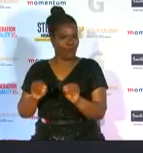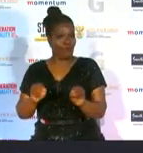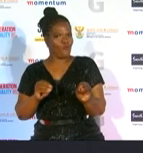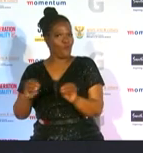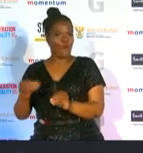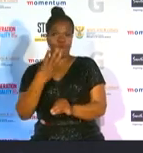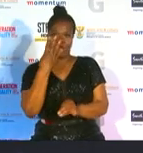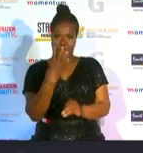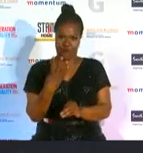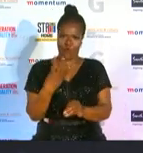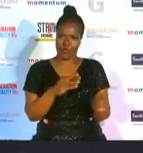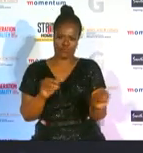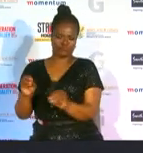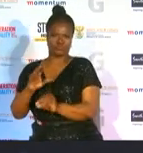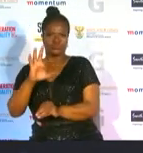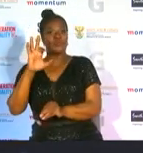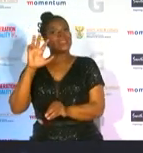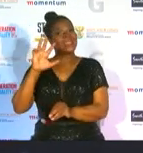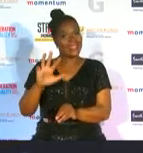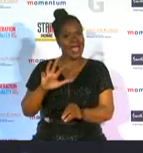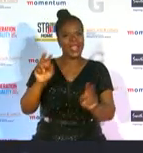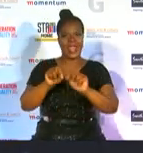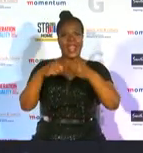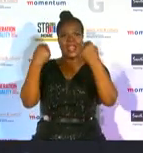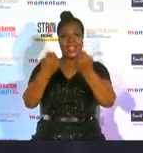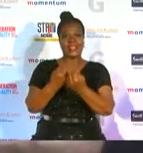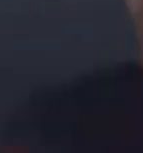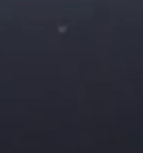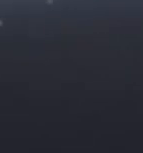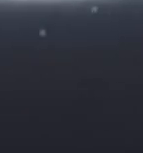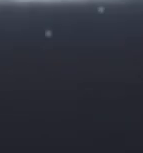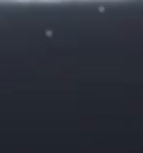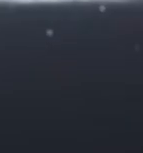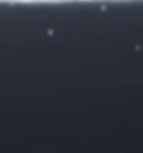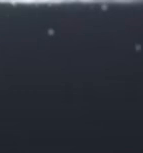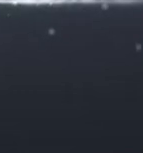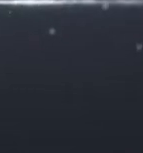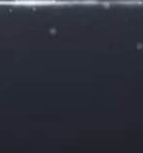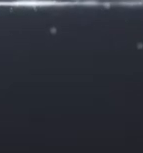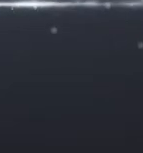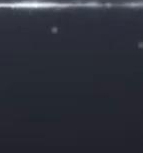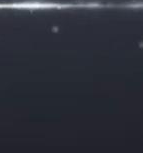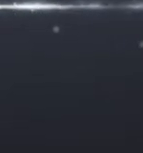was recognized by the international gymnastics federation